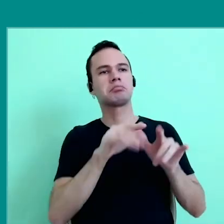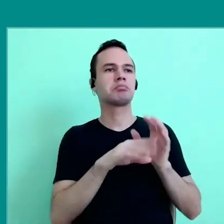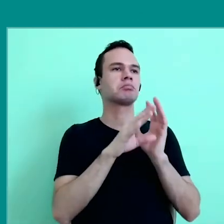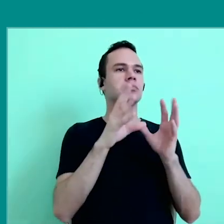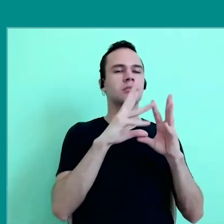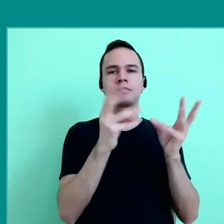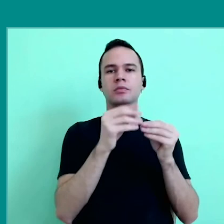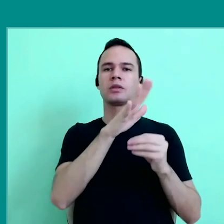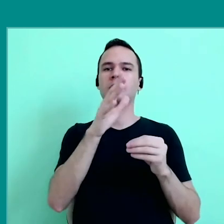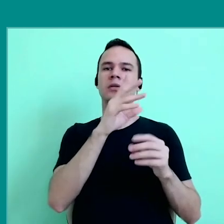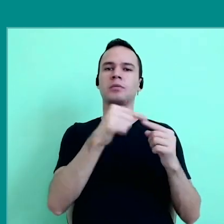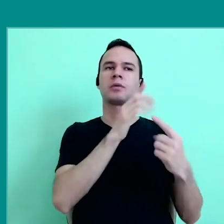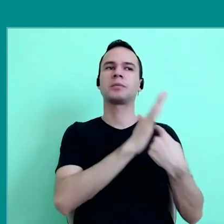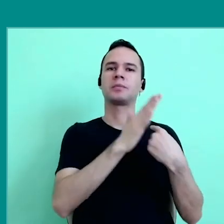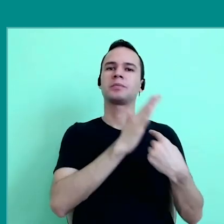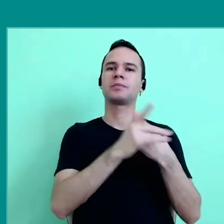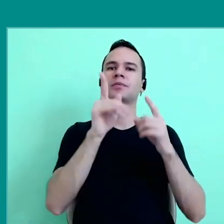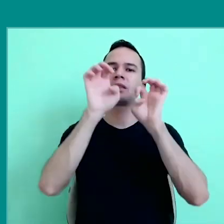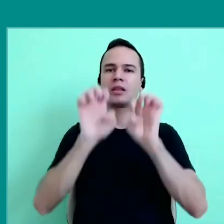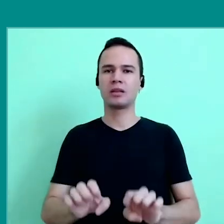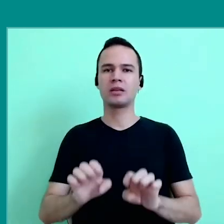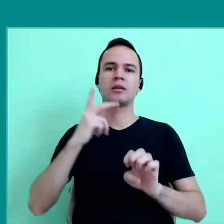but programming with ethical issues, with political issues too,